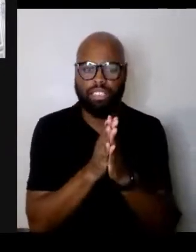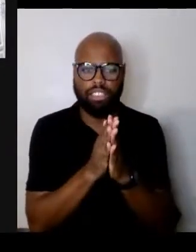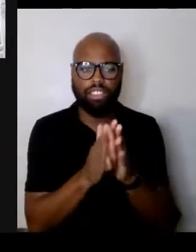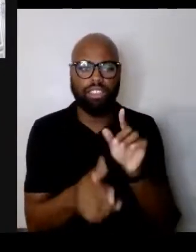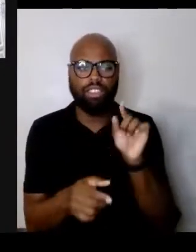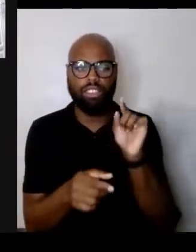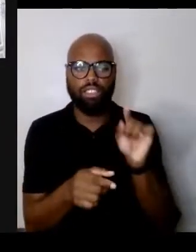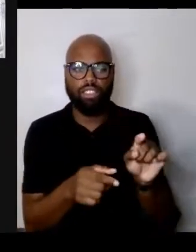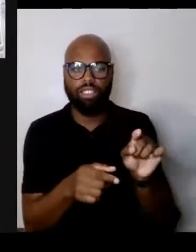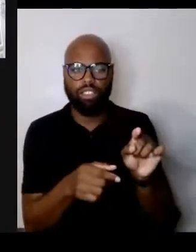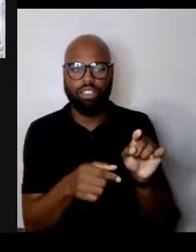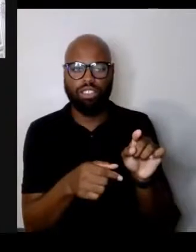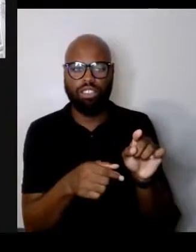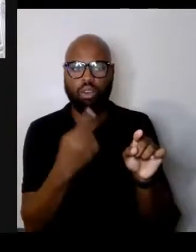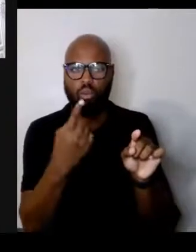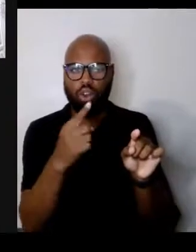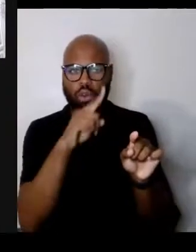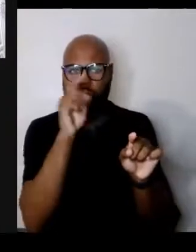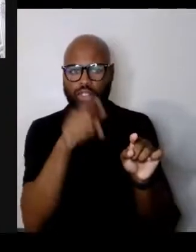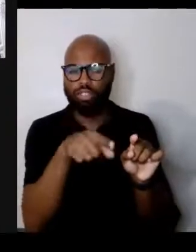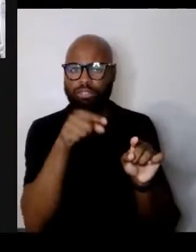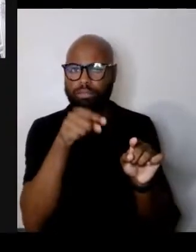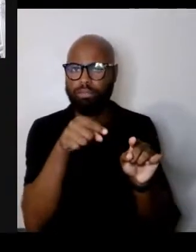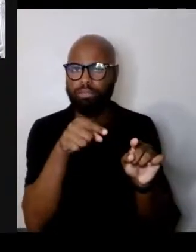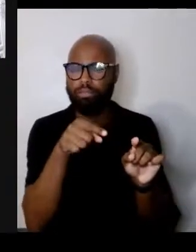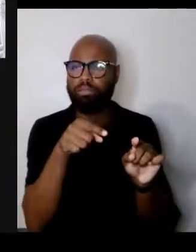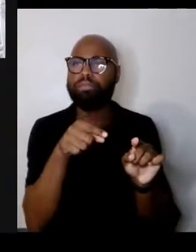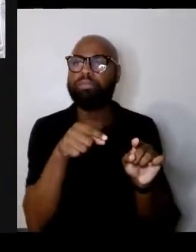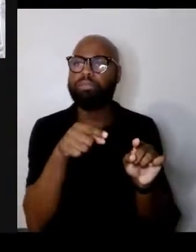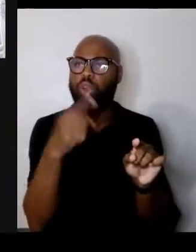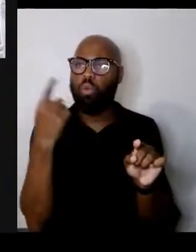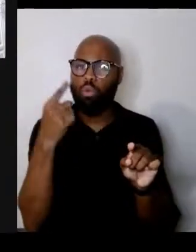one of our viewers asked about,